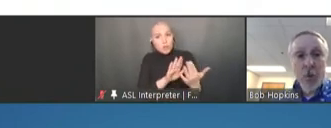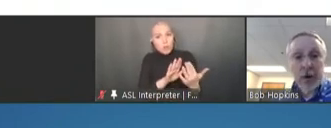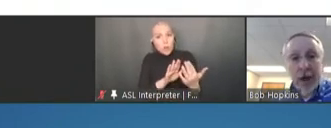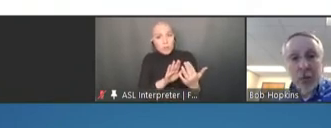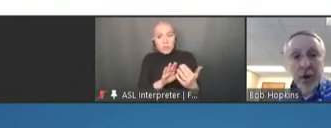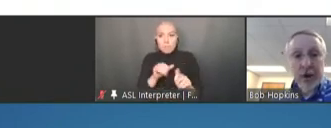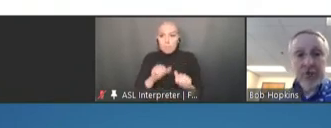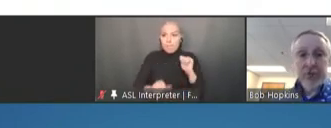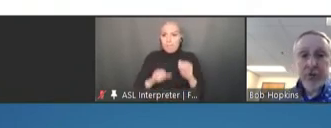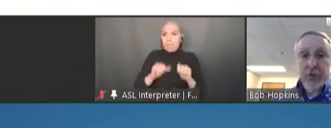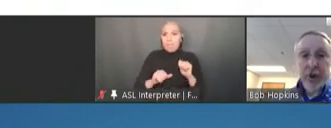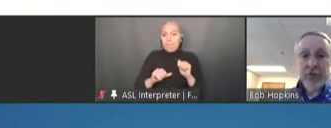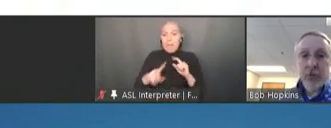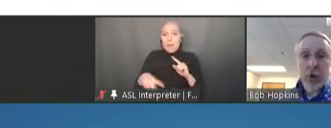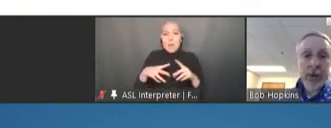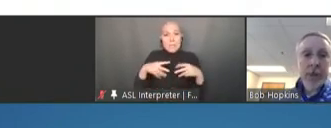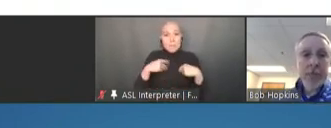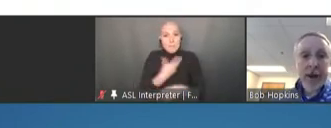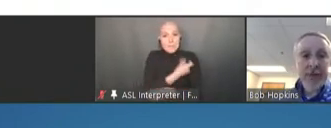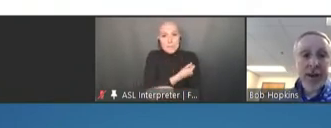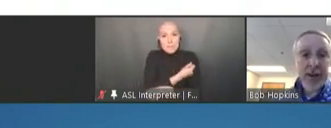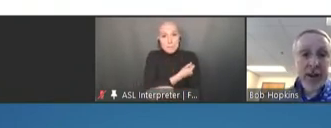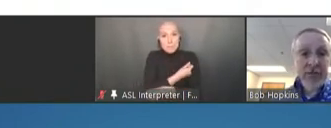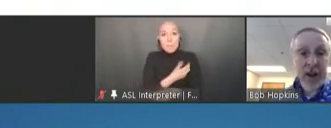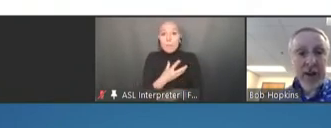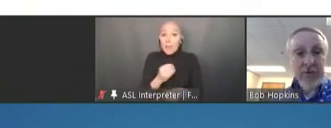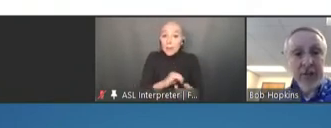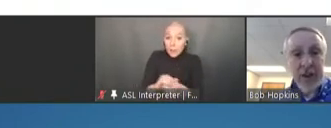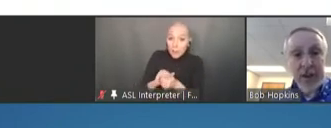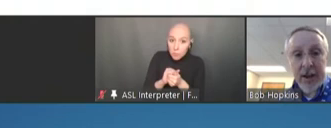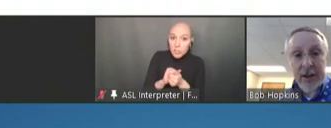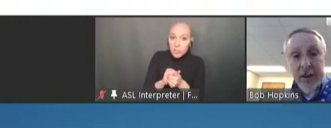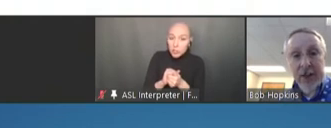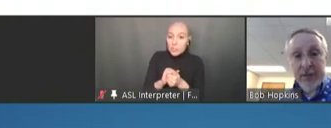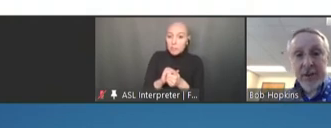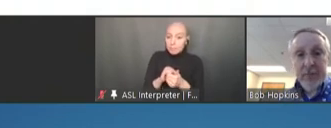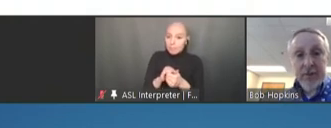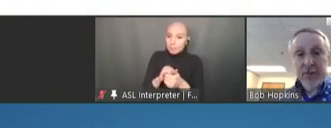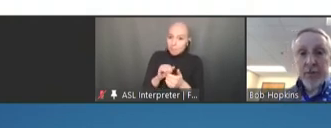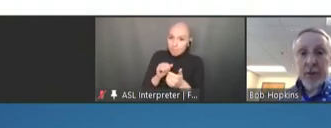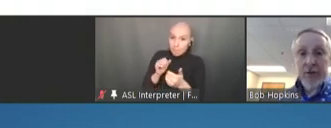collaborations, to address the growing impact that anti-science and anti-vaccine information